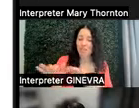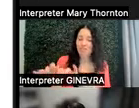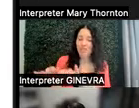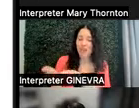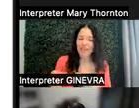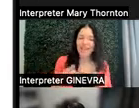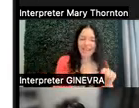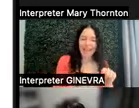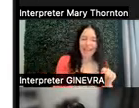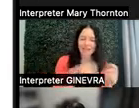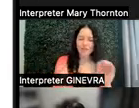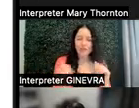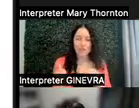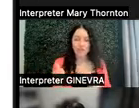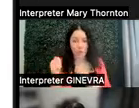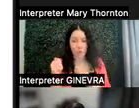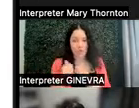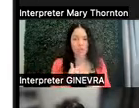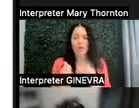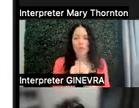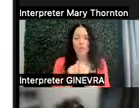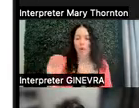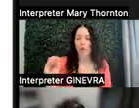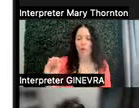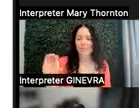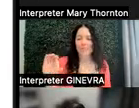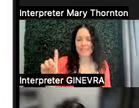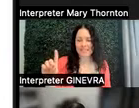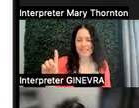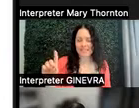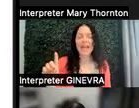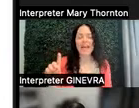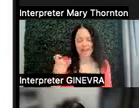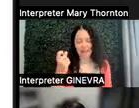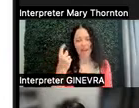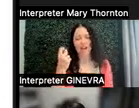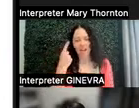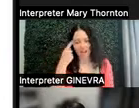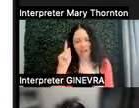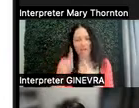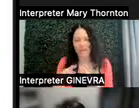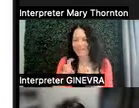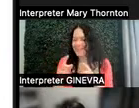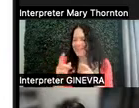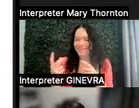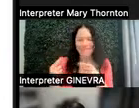"won't do" in the area of OCD. And I agree that it's very difficult for people to understand.